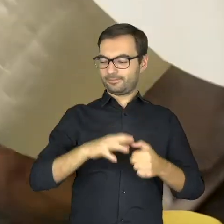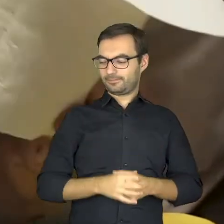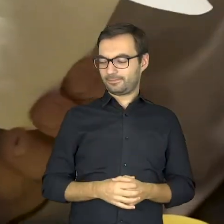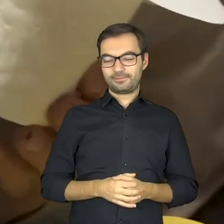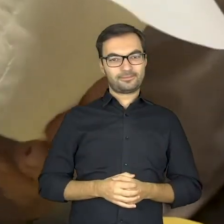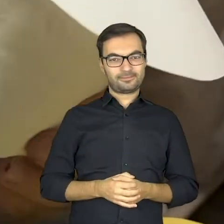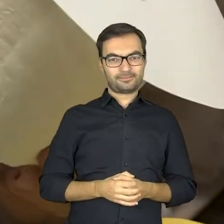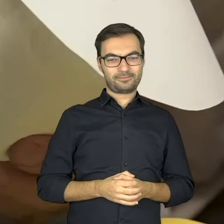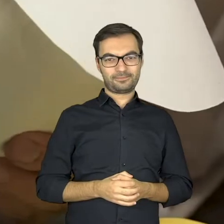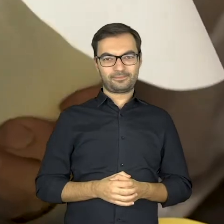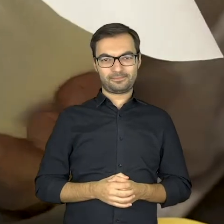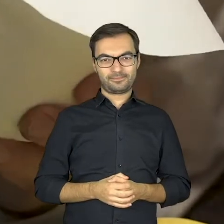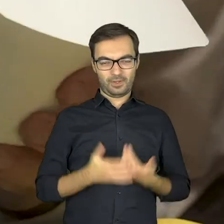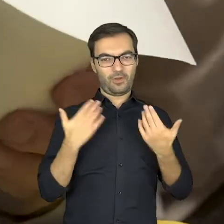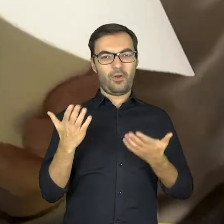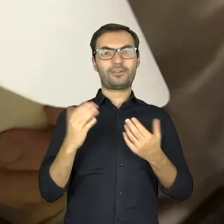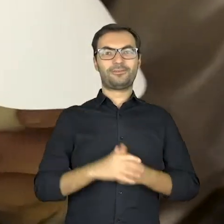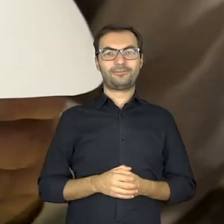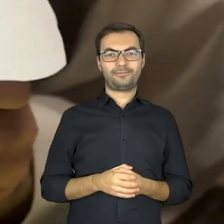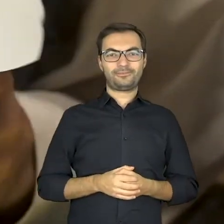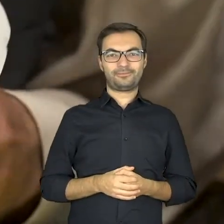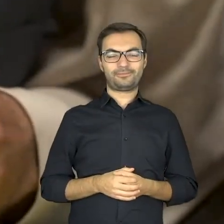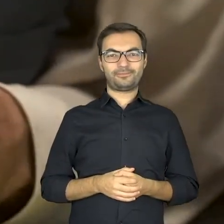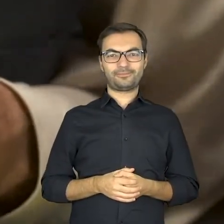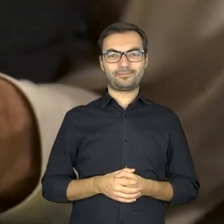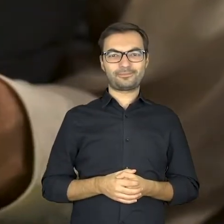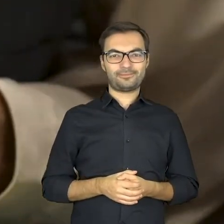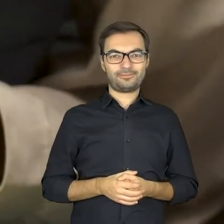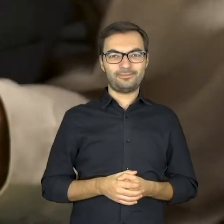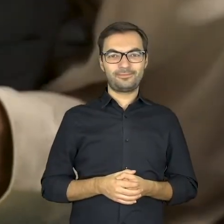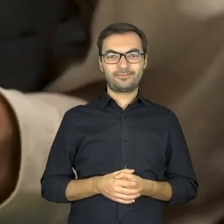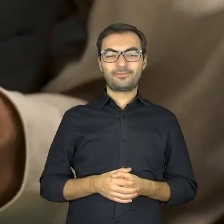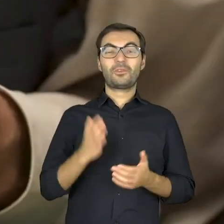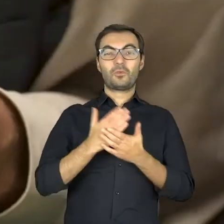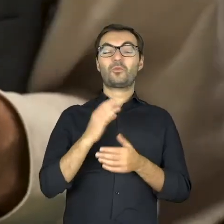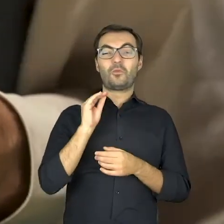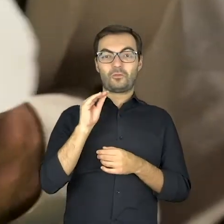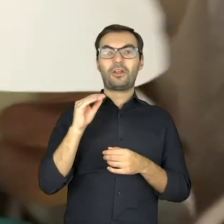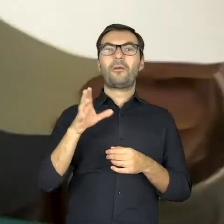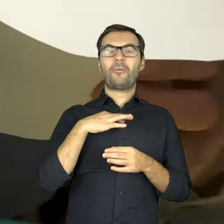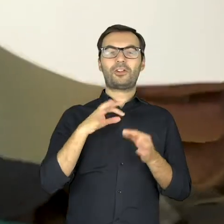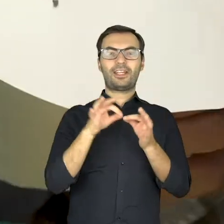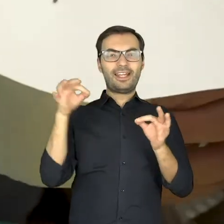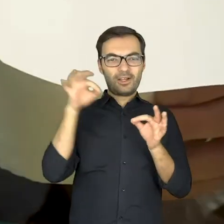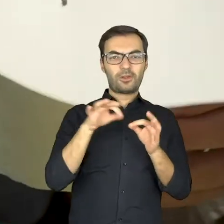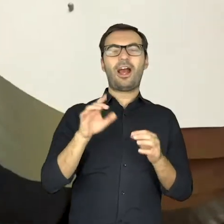to the head, here, in this way. As I mentioned, pins also can be used,